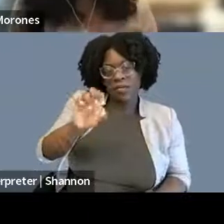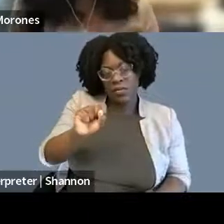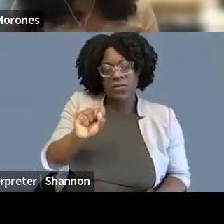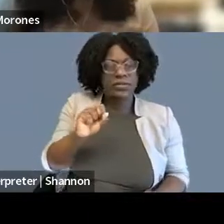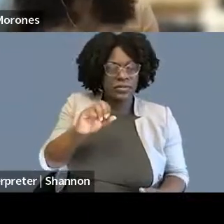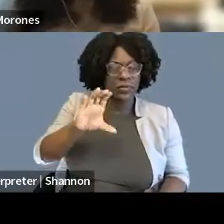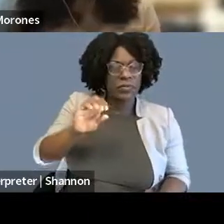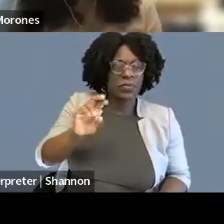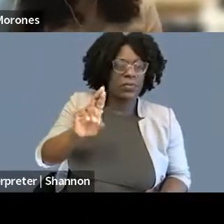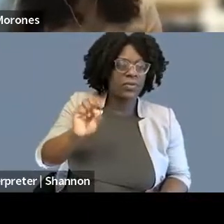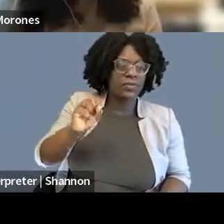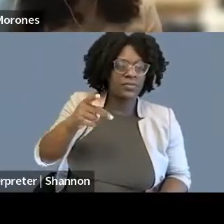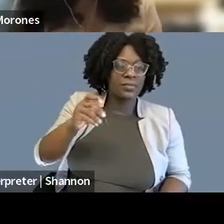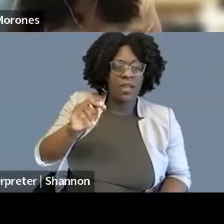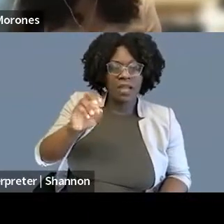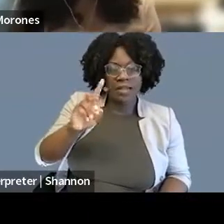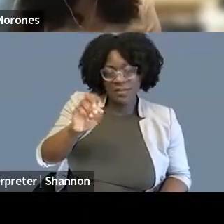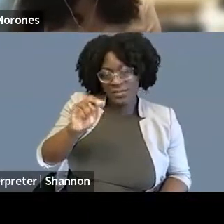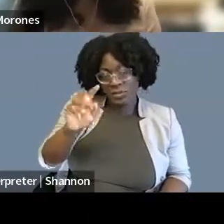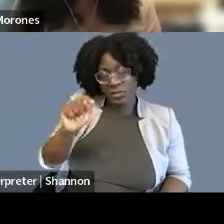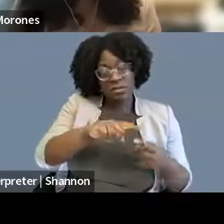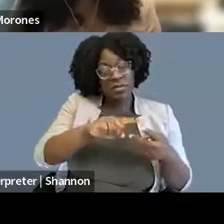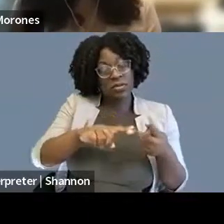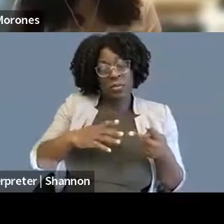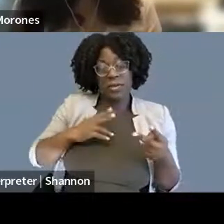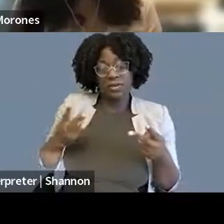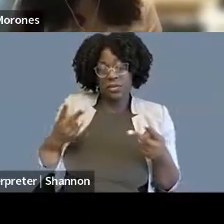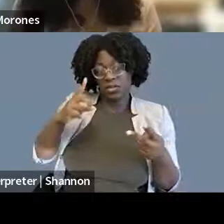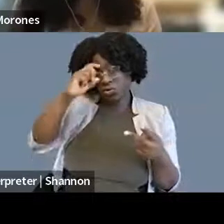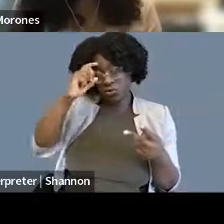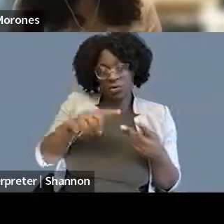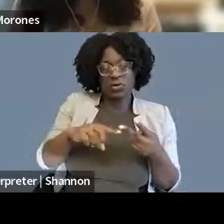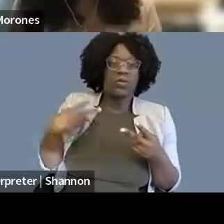And then my second summer, I worked in the Washington Post legal department.